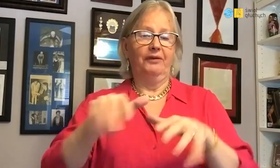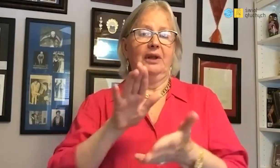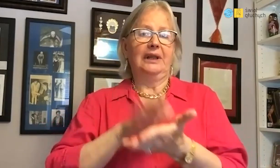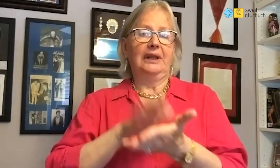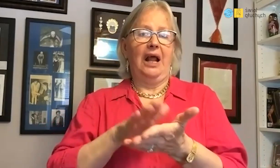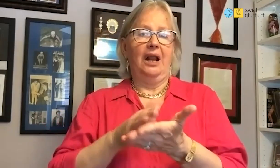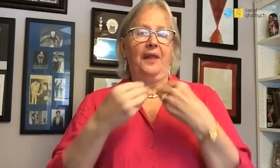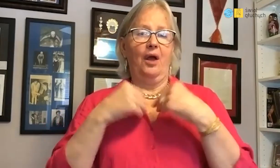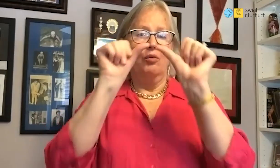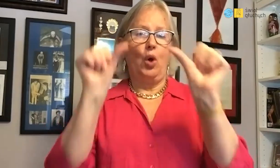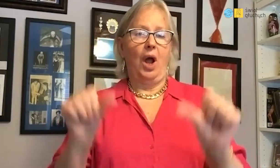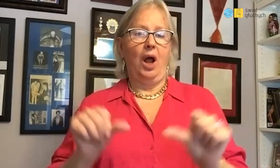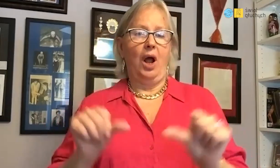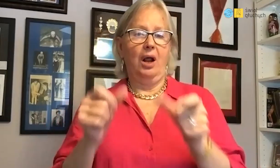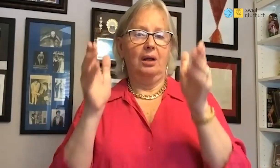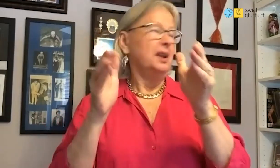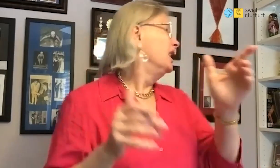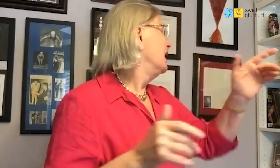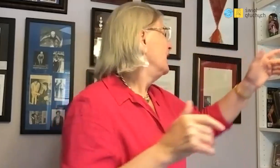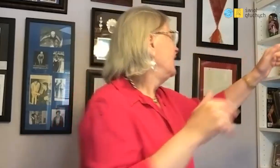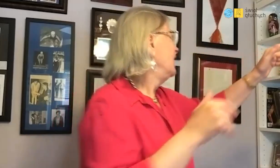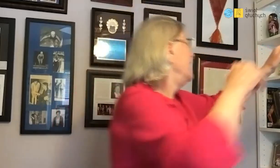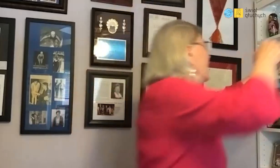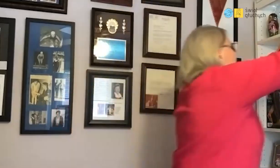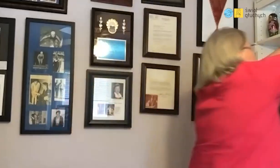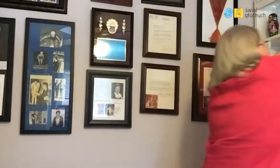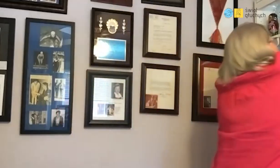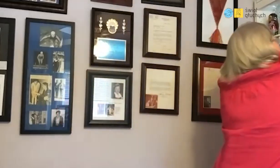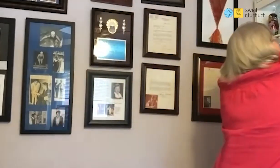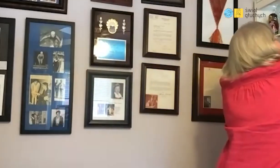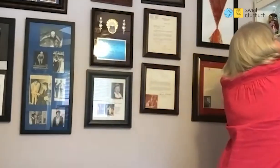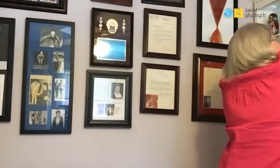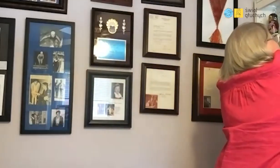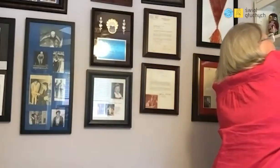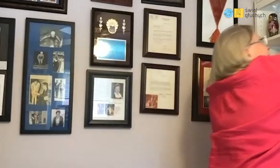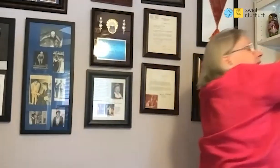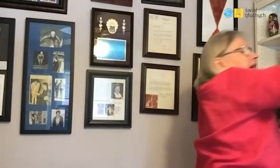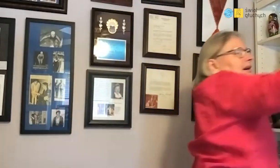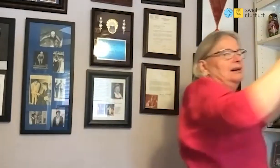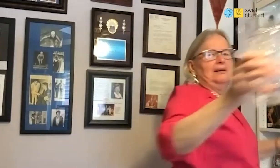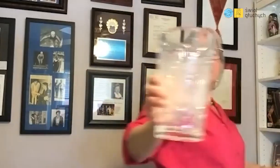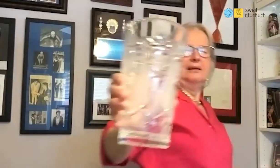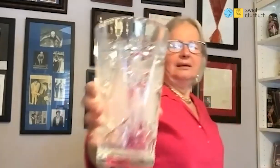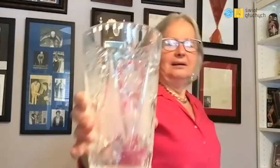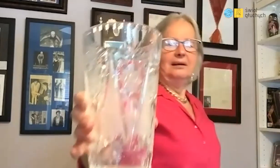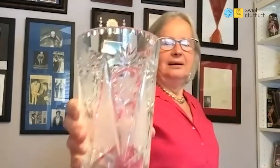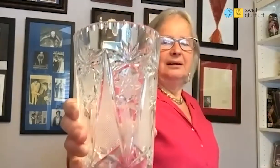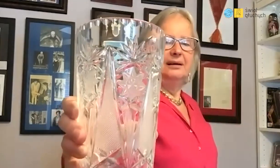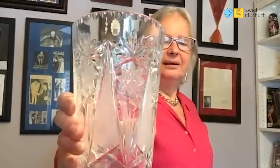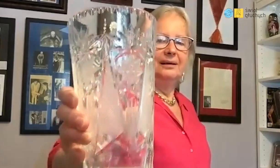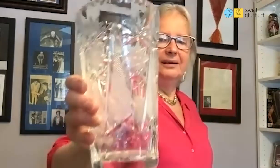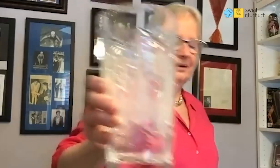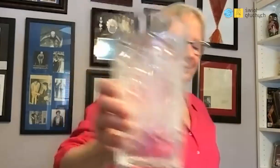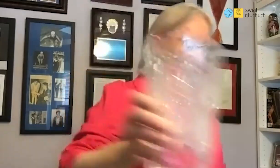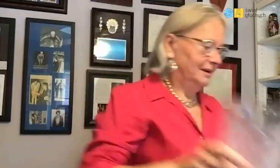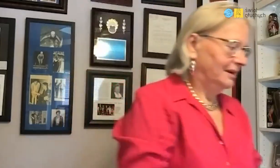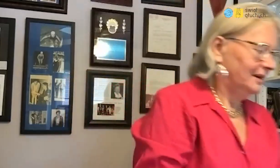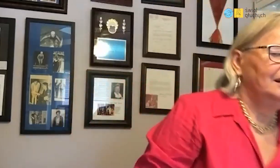I won the cup then (show)